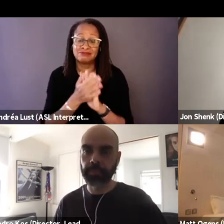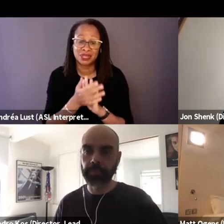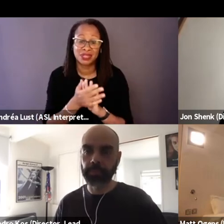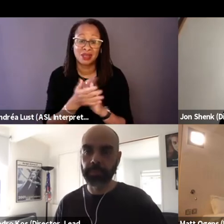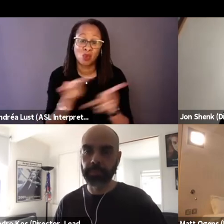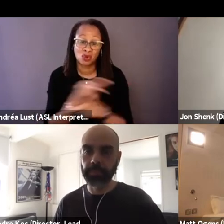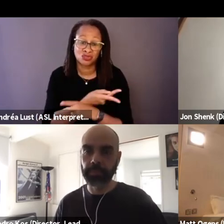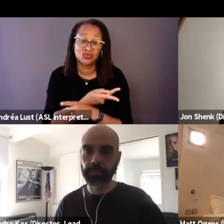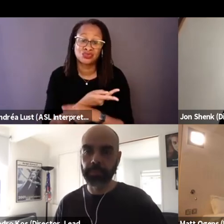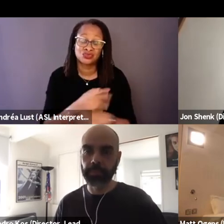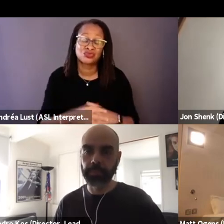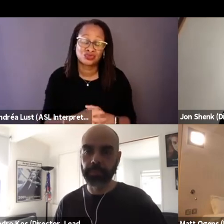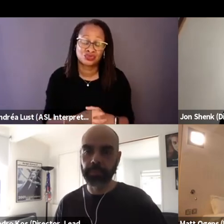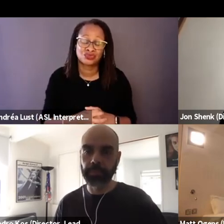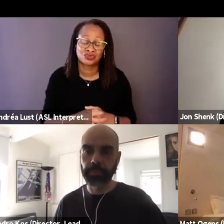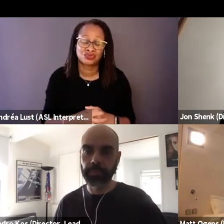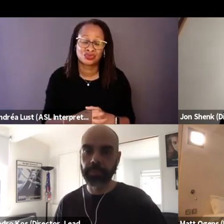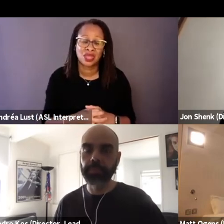by the forces of the pandemic.